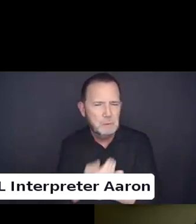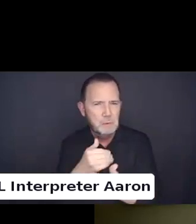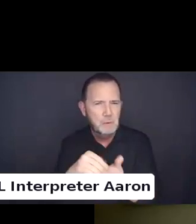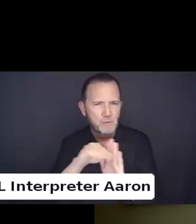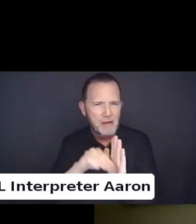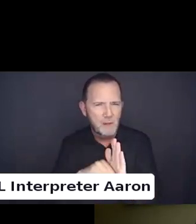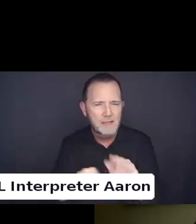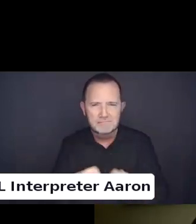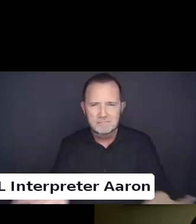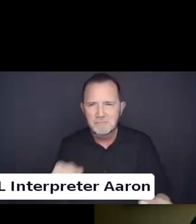This is Catherine.